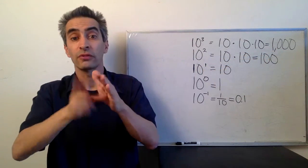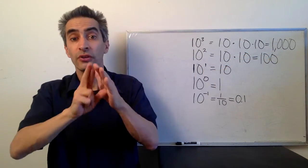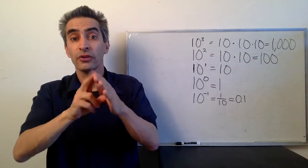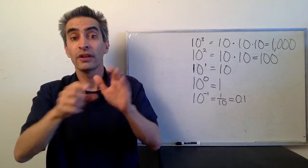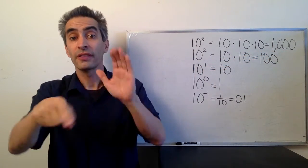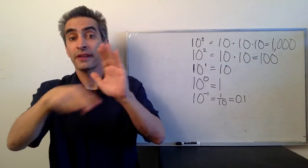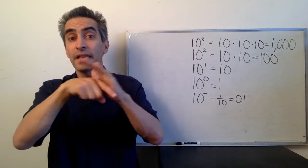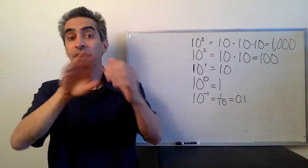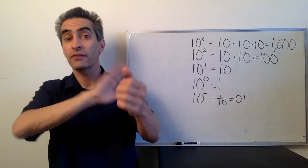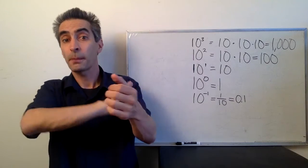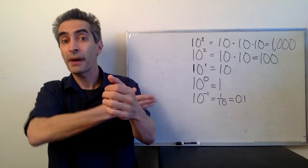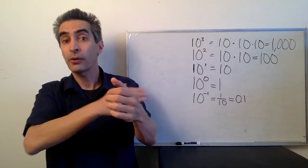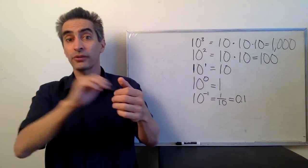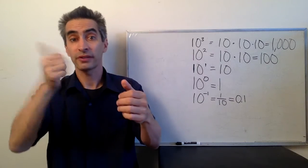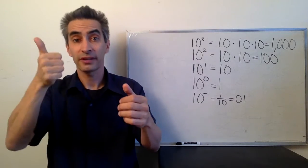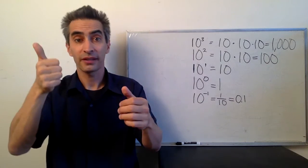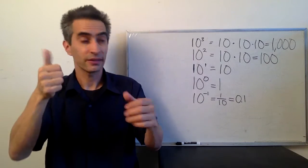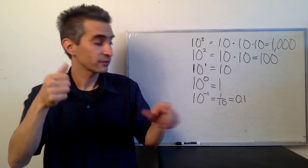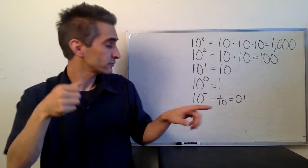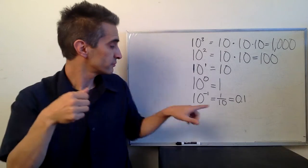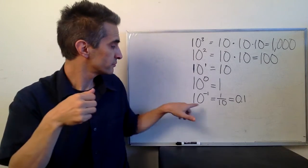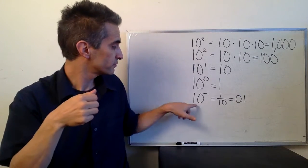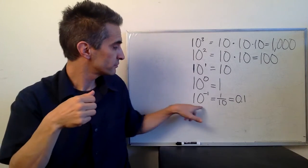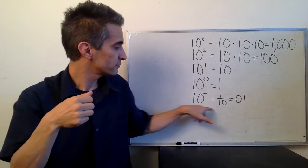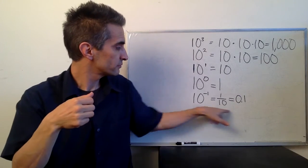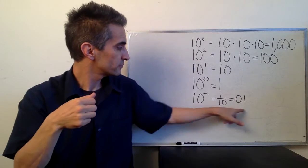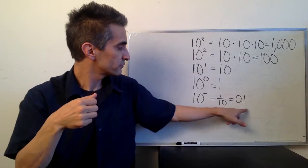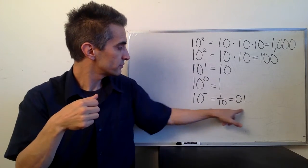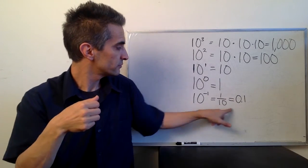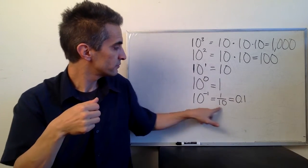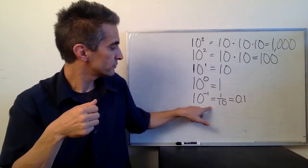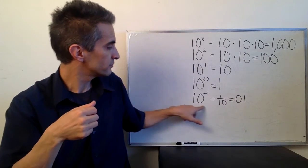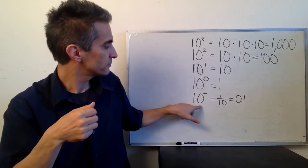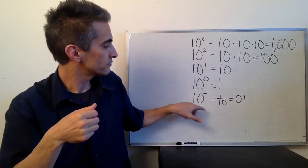Next we're going to review negative powers of 10.